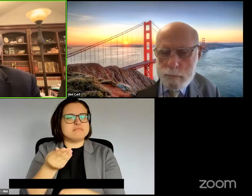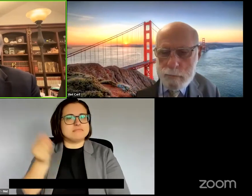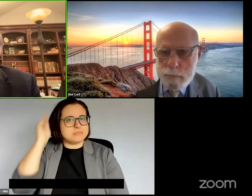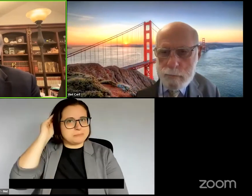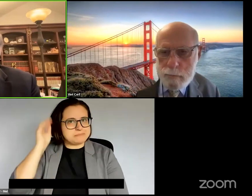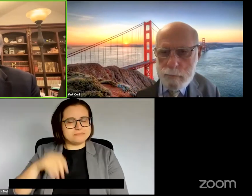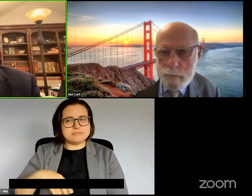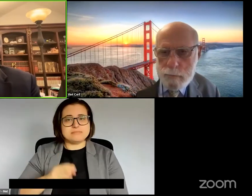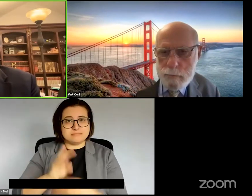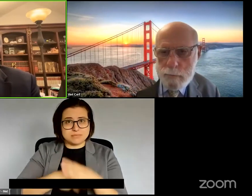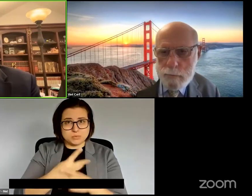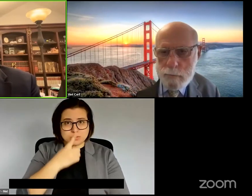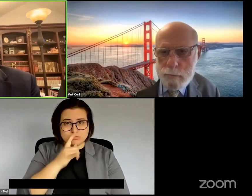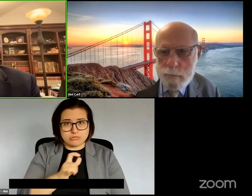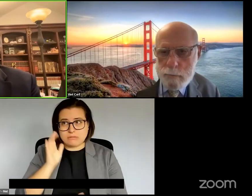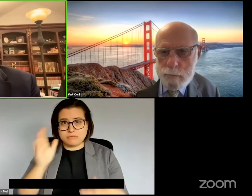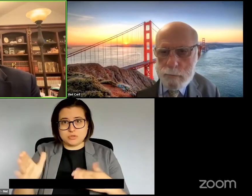the world is going to be looking like.